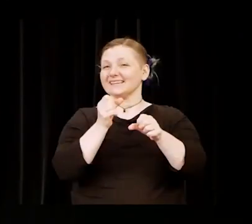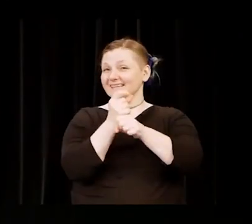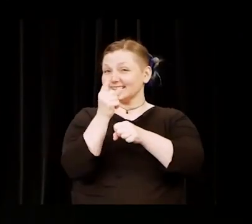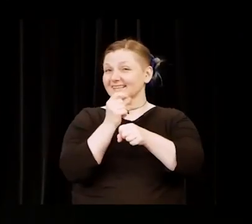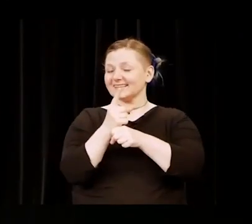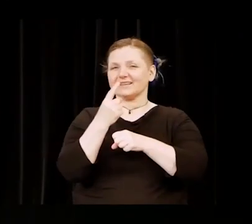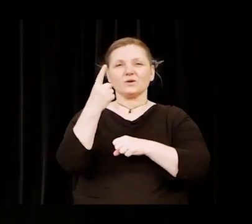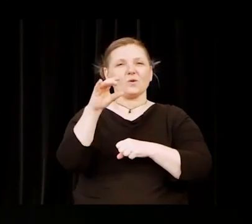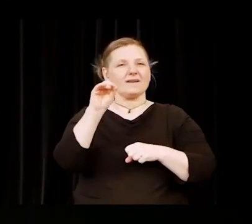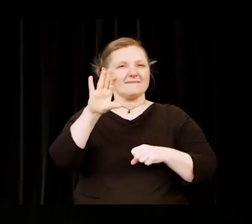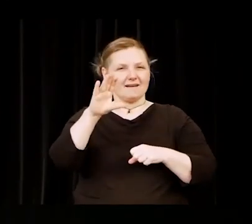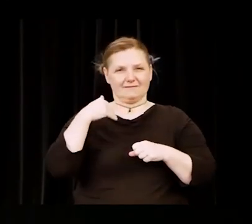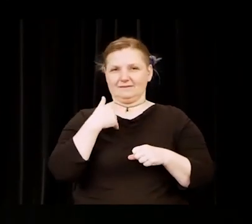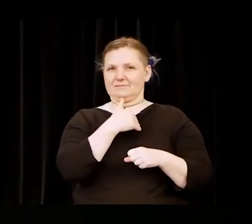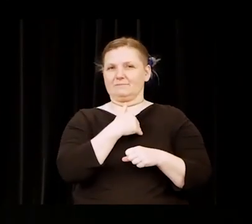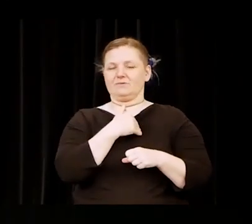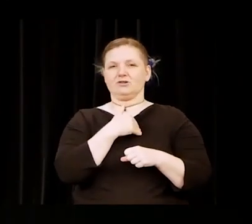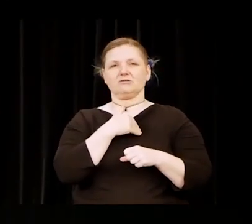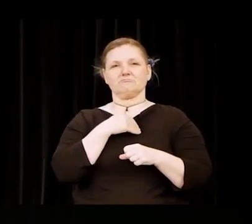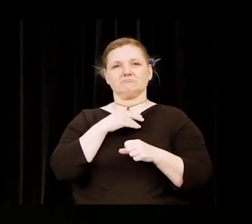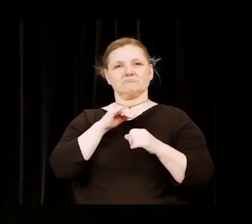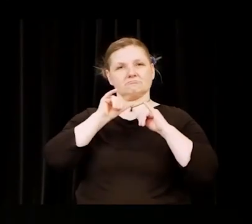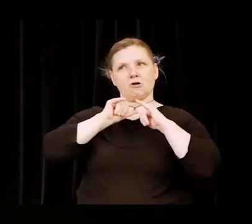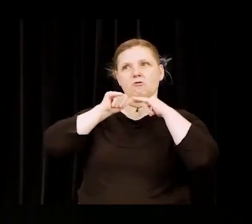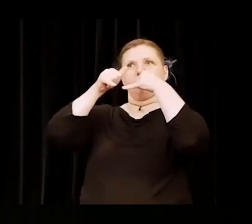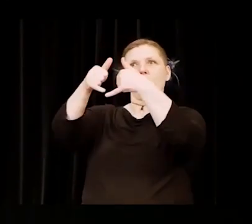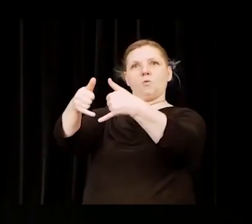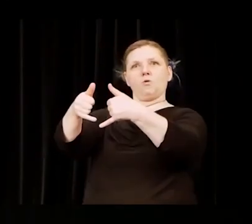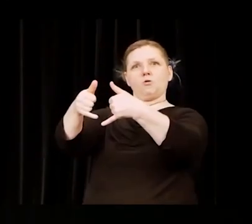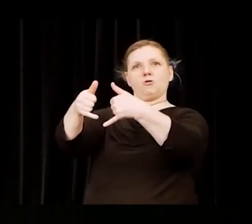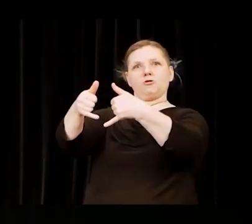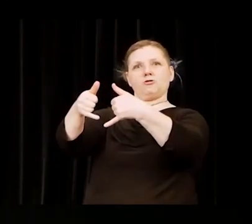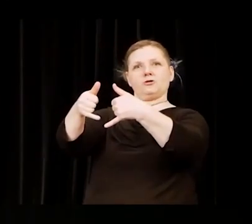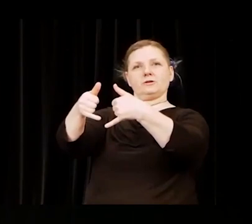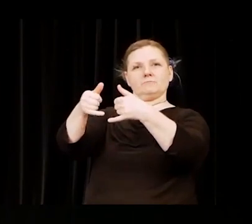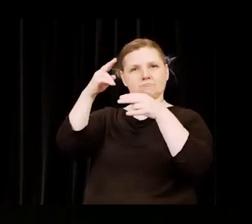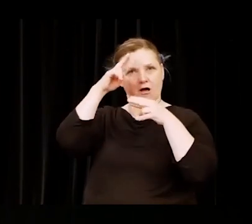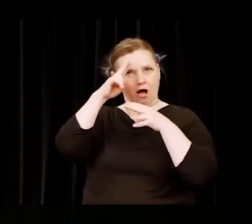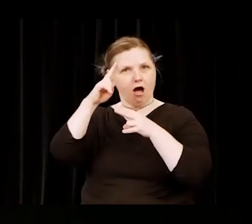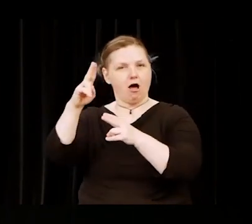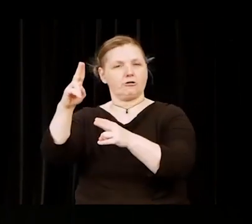Each year, one faculty member is named the Elaine Marieb Chair for Teaching Excellence.